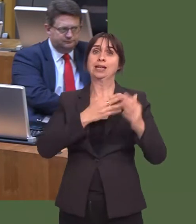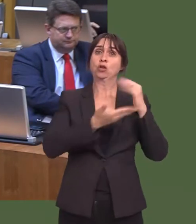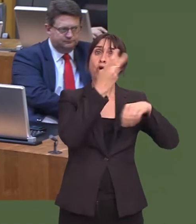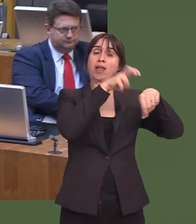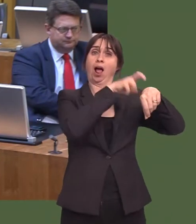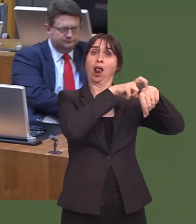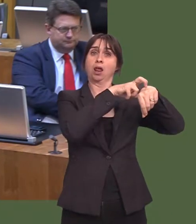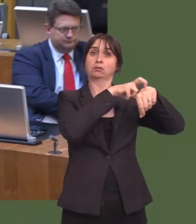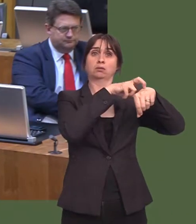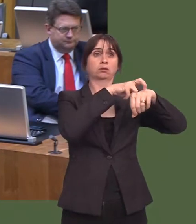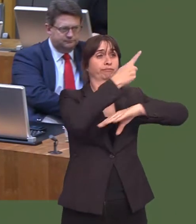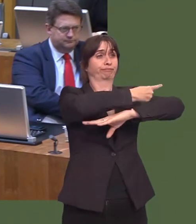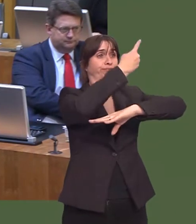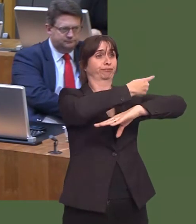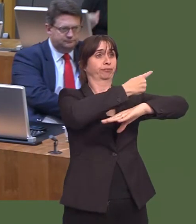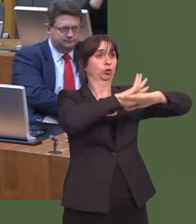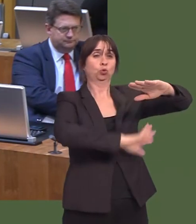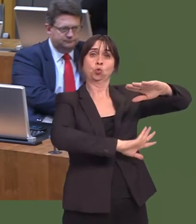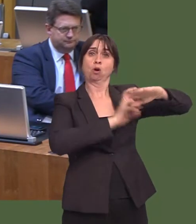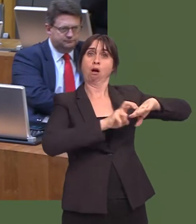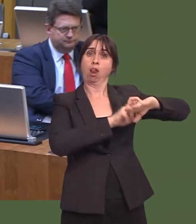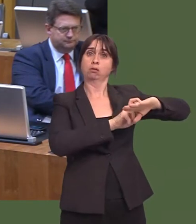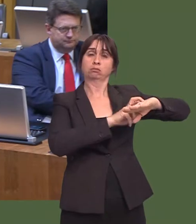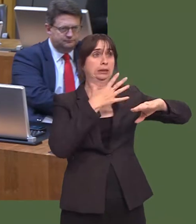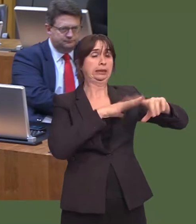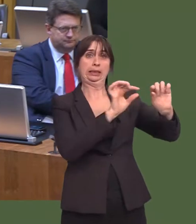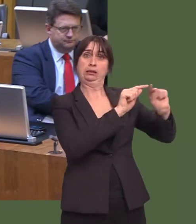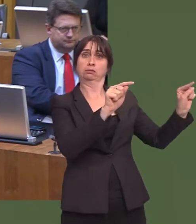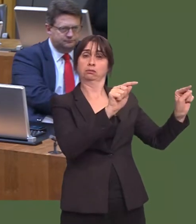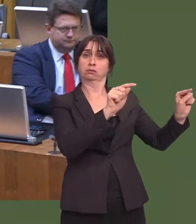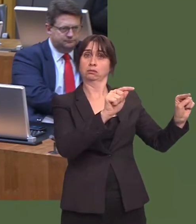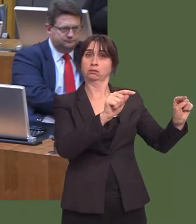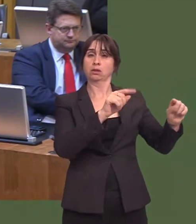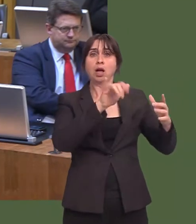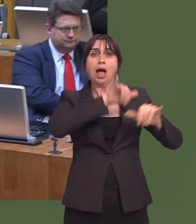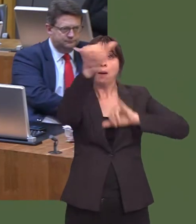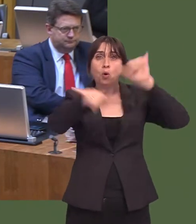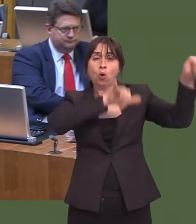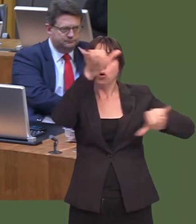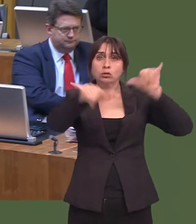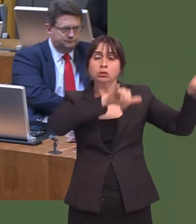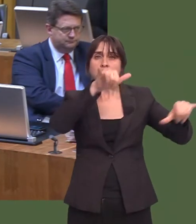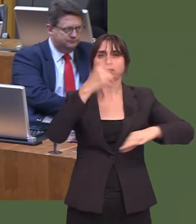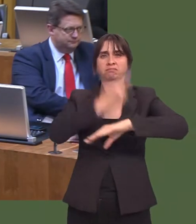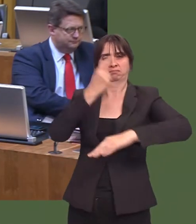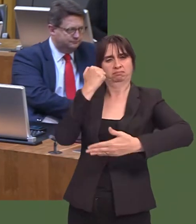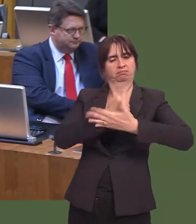There is no other way of doing it, unless you want to put British border agency officials in the Republicís airports and ports, and that is a strategy fraught with problems,